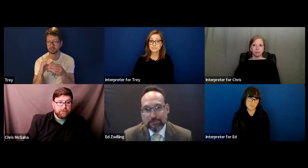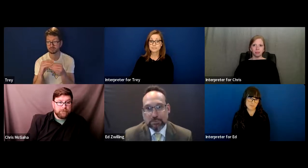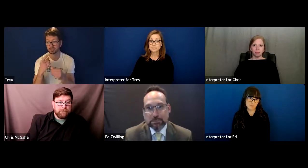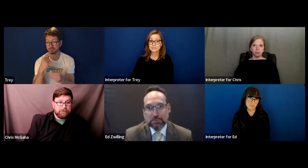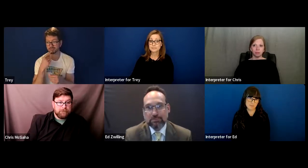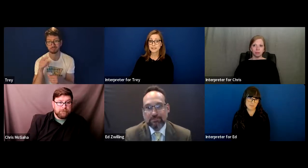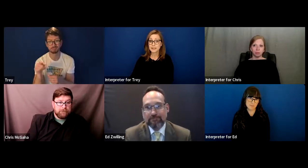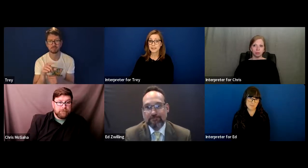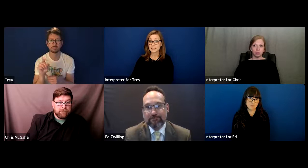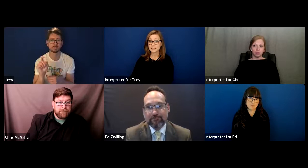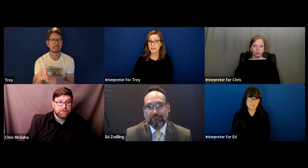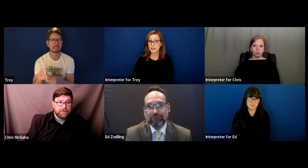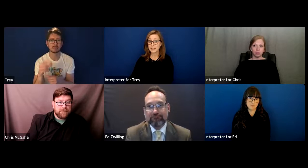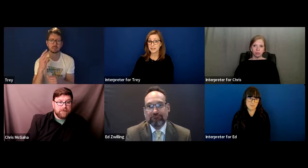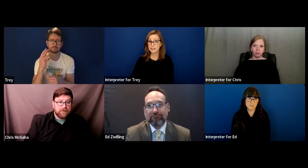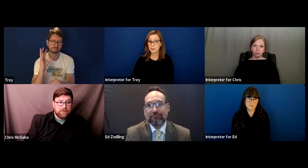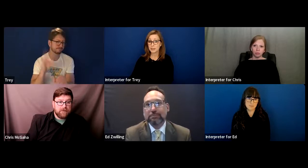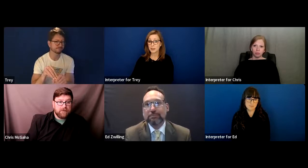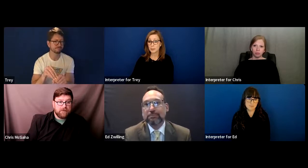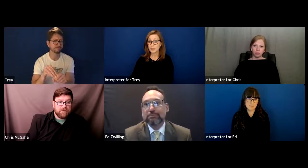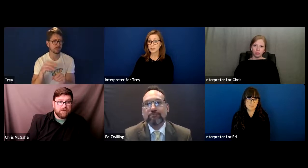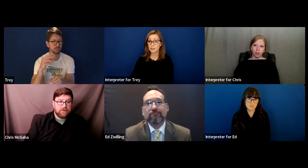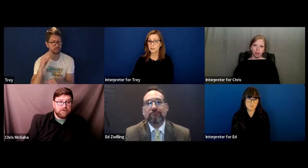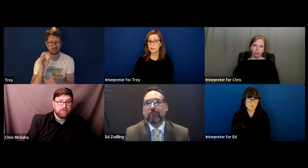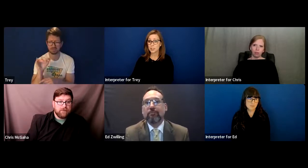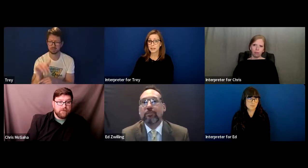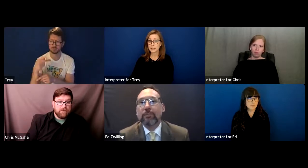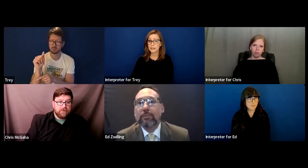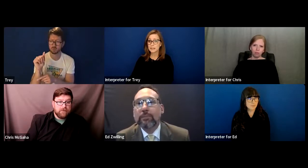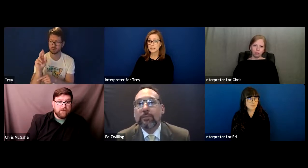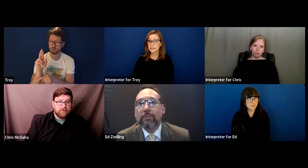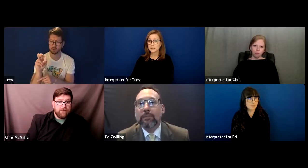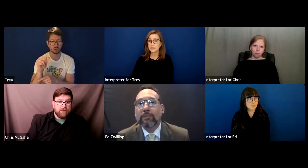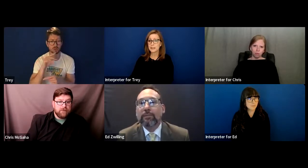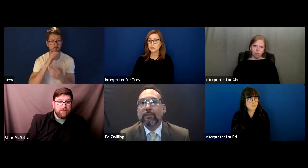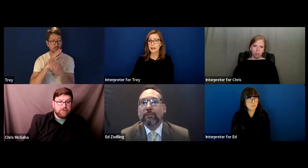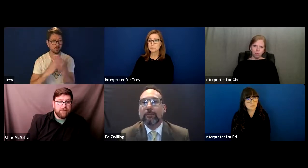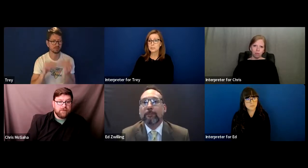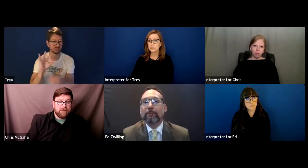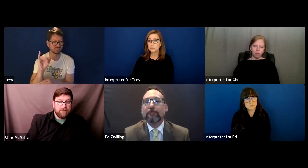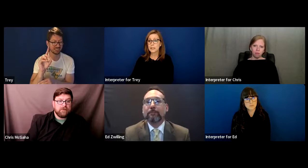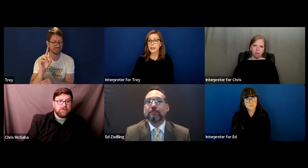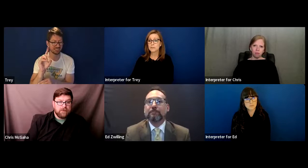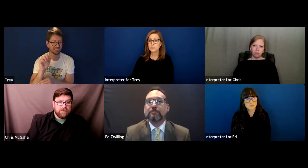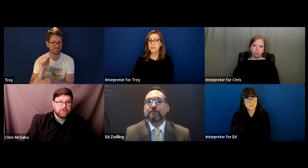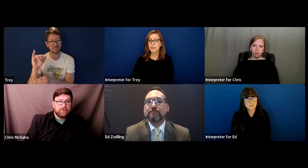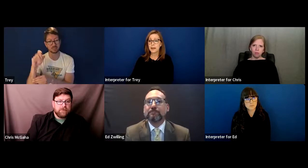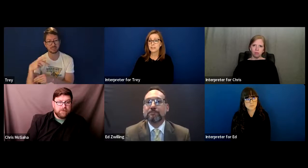Yes. And Andy has made a comment here in the chat saying that you absolutely have to be "that"